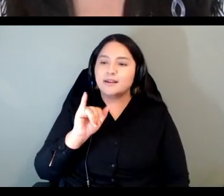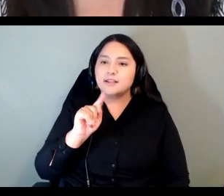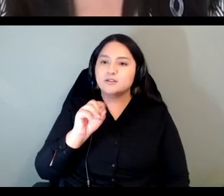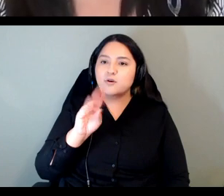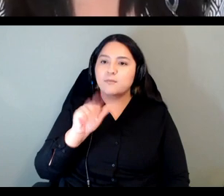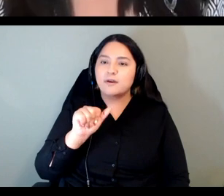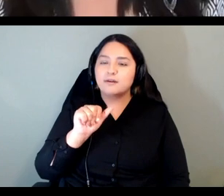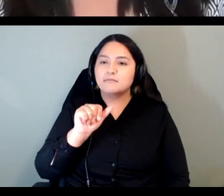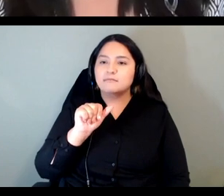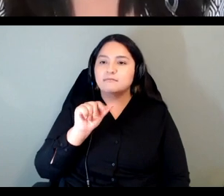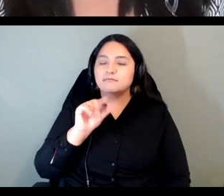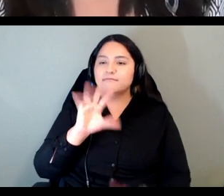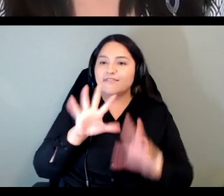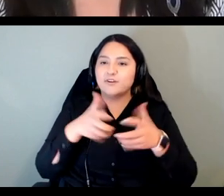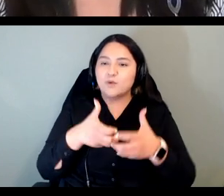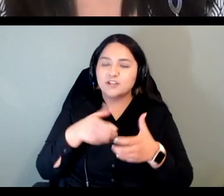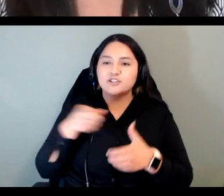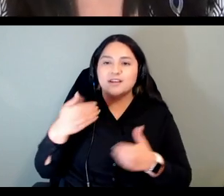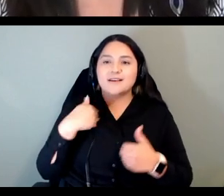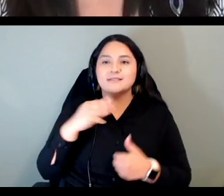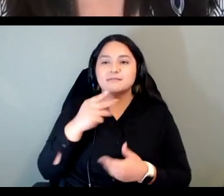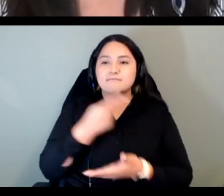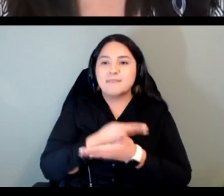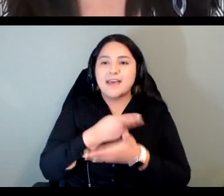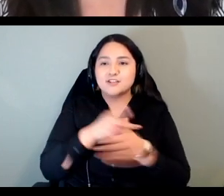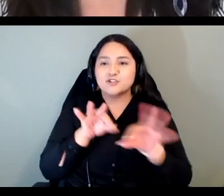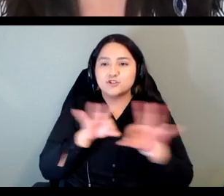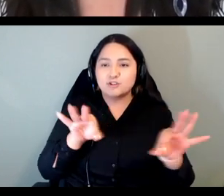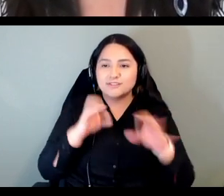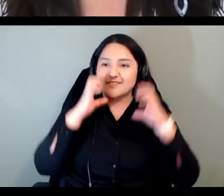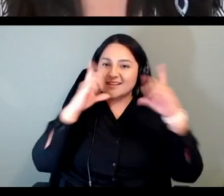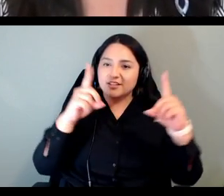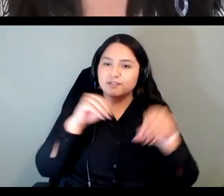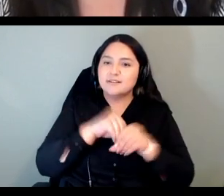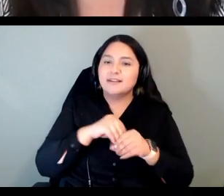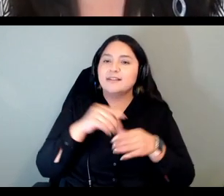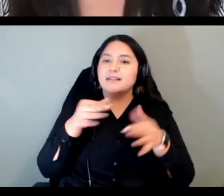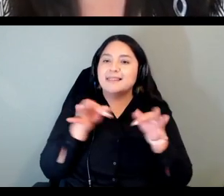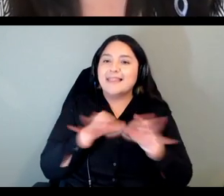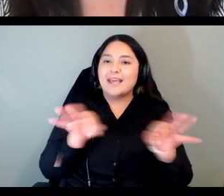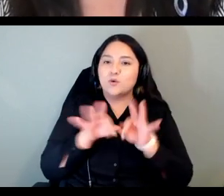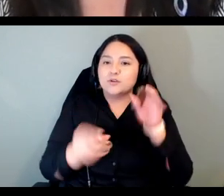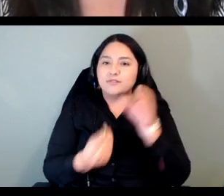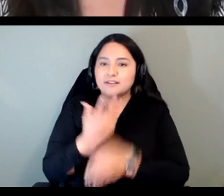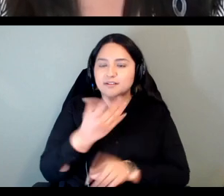a masters of education in indigenous language revitalization from the university of victoria